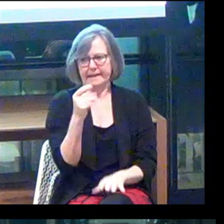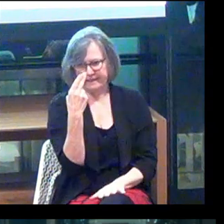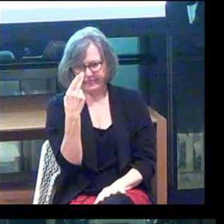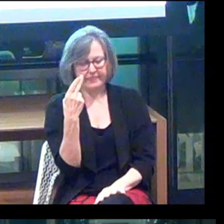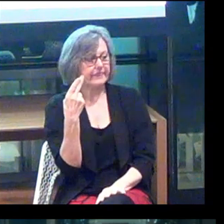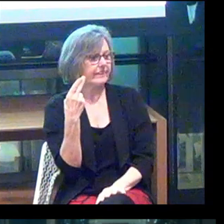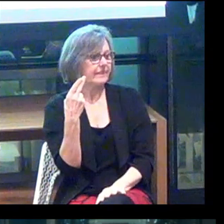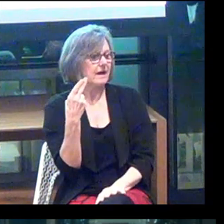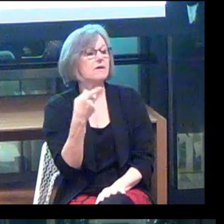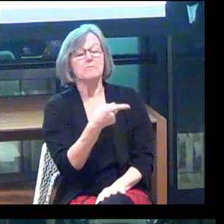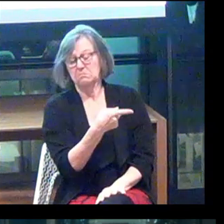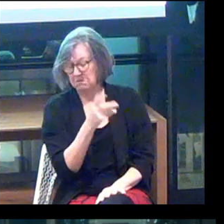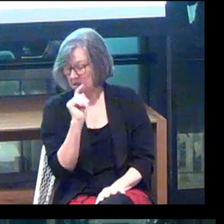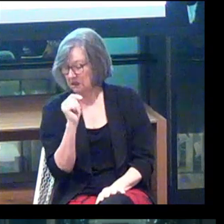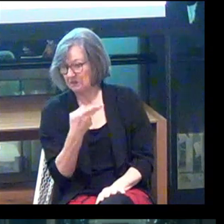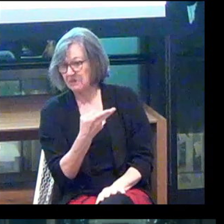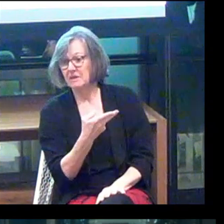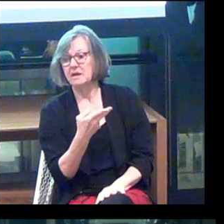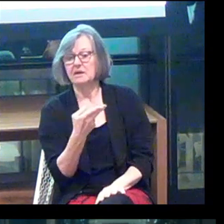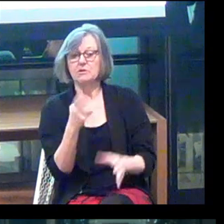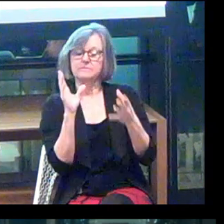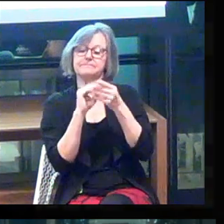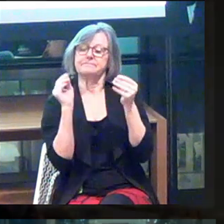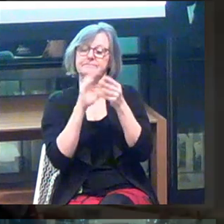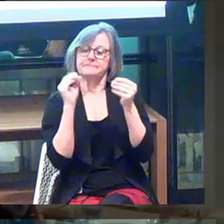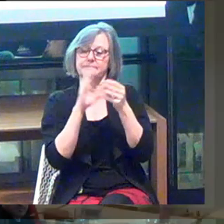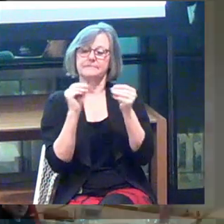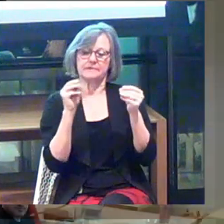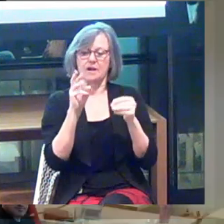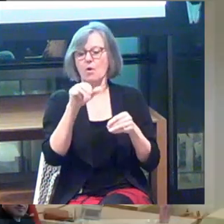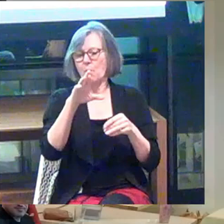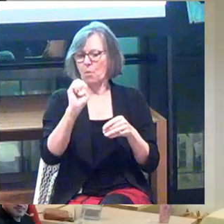And he's gonna come on up and share the Wear.Works story.